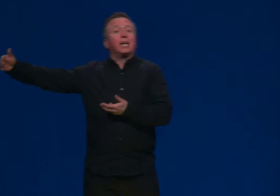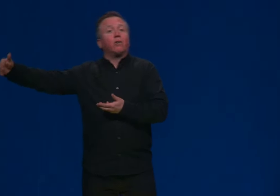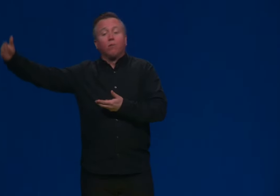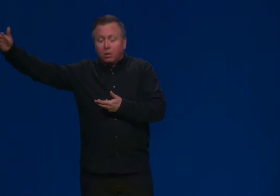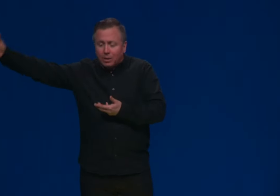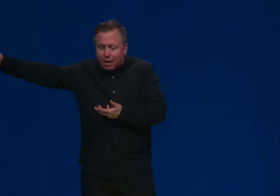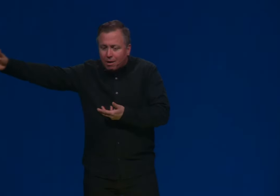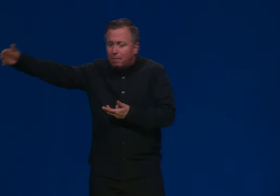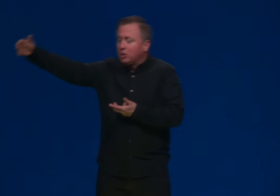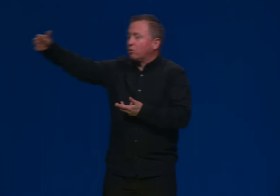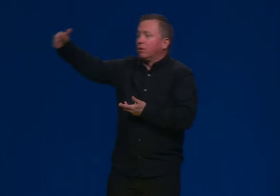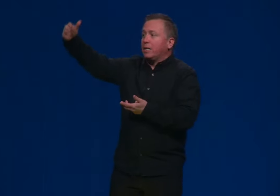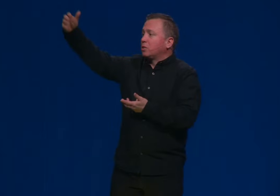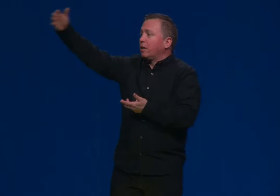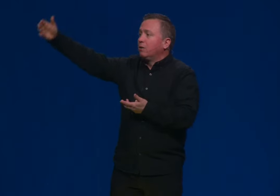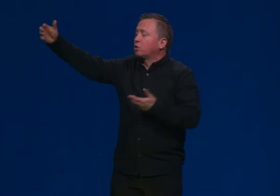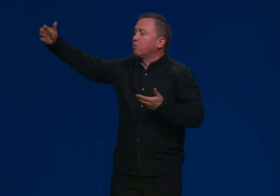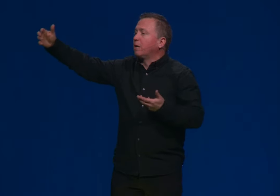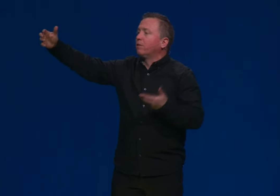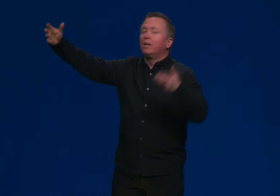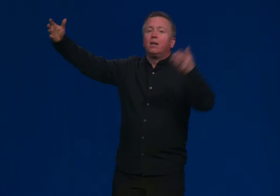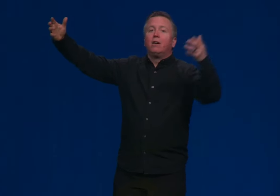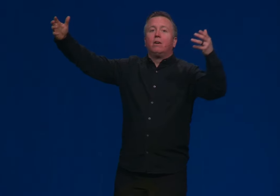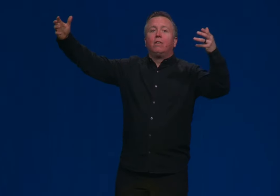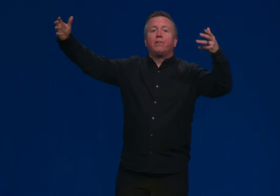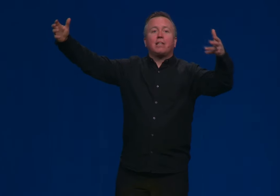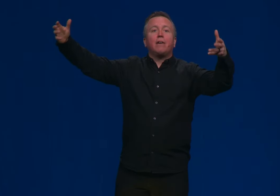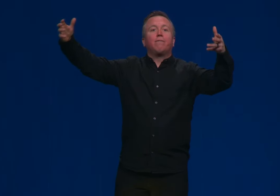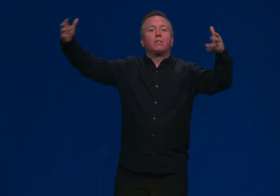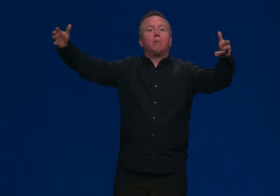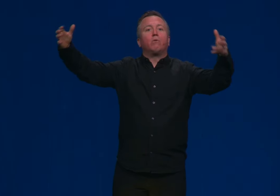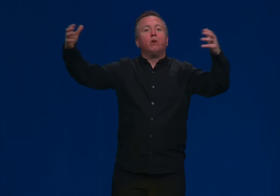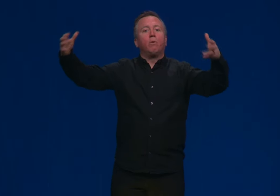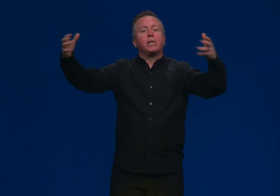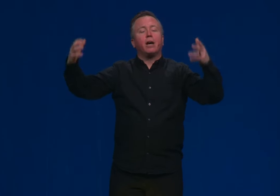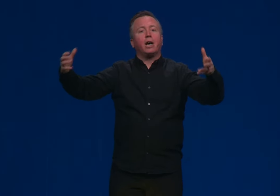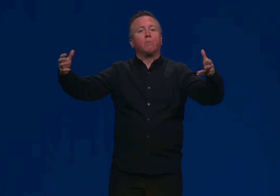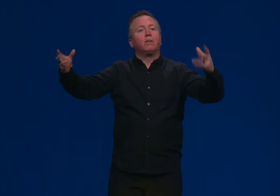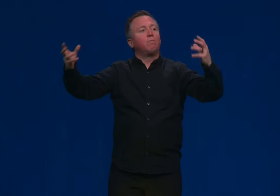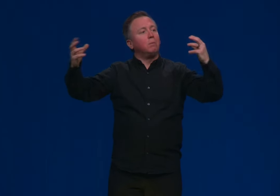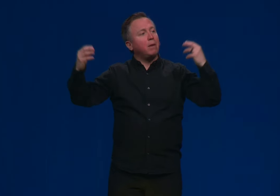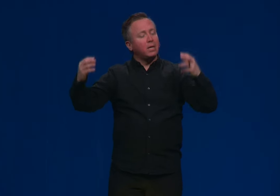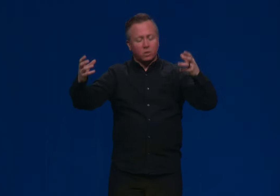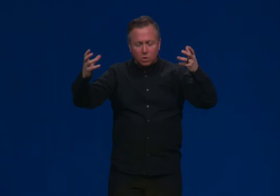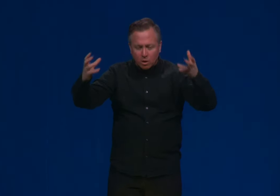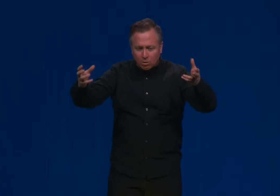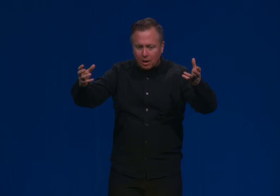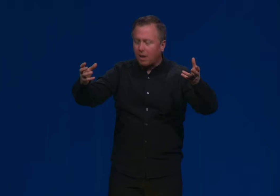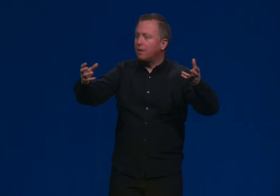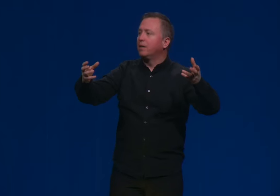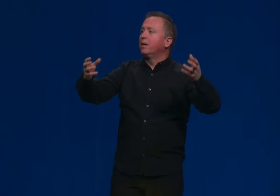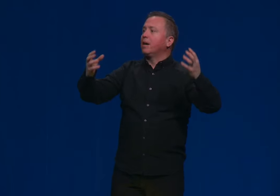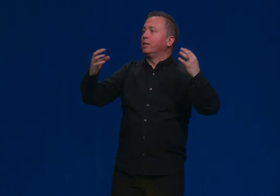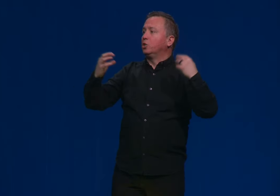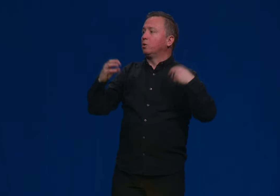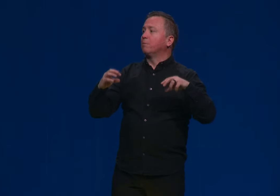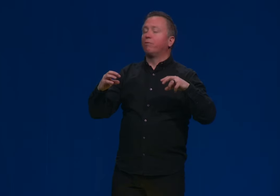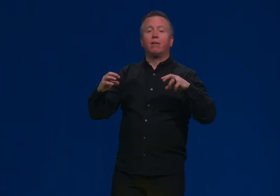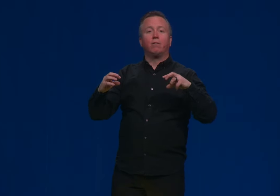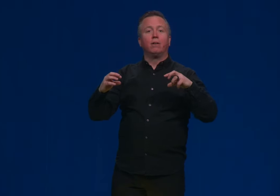to get early retirement or a nicer house or whatever. This life is about. Knowing God. We have been made to know God and enjoy Him forever.